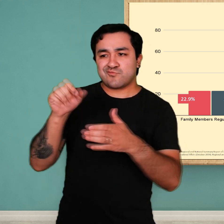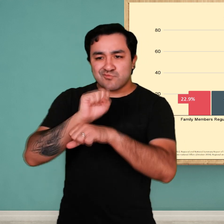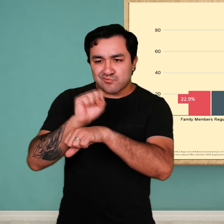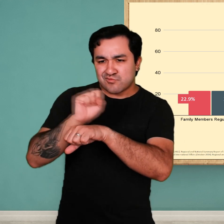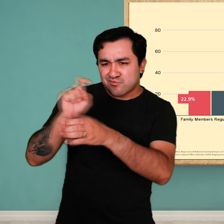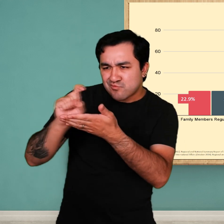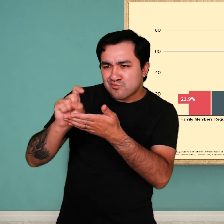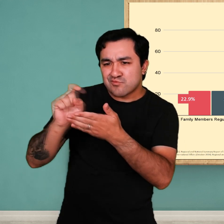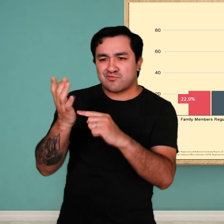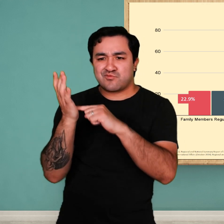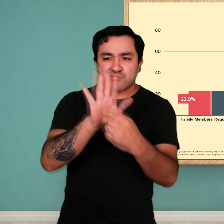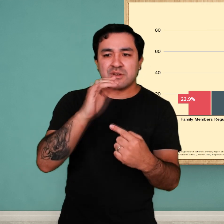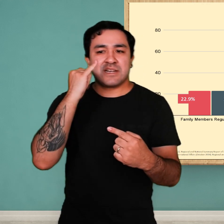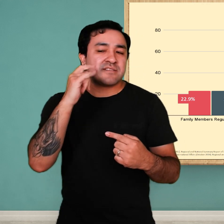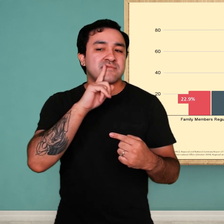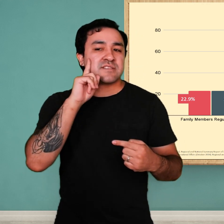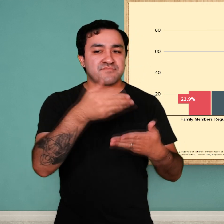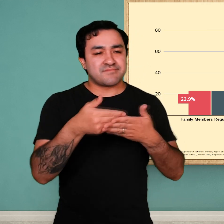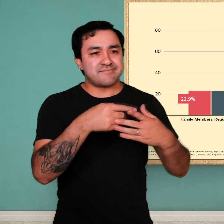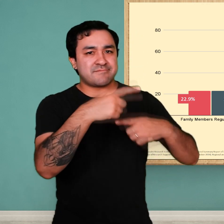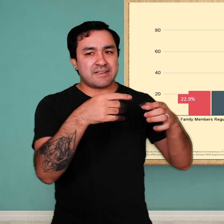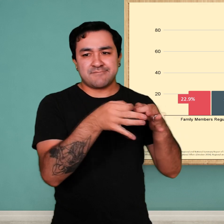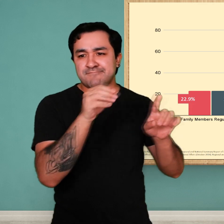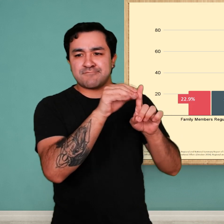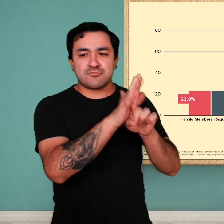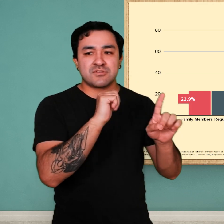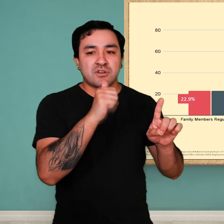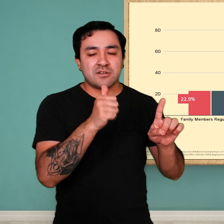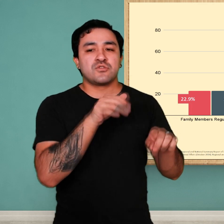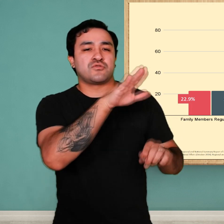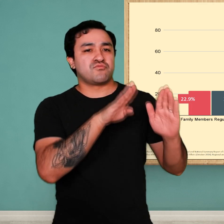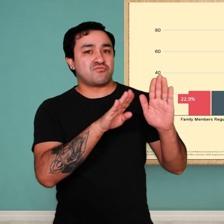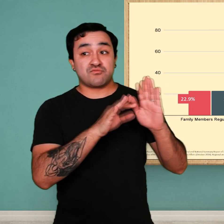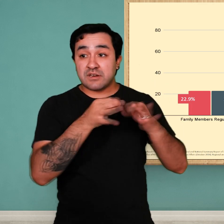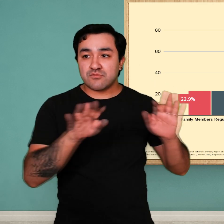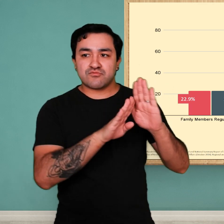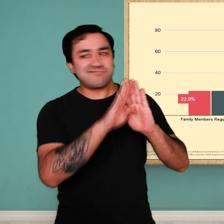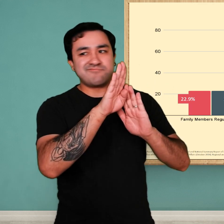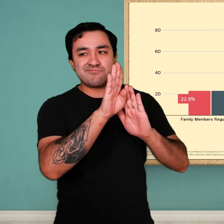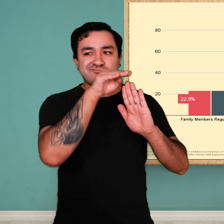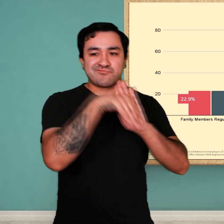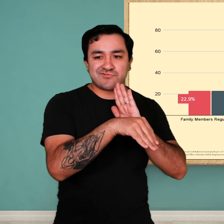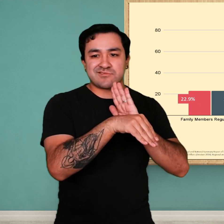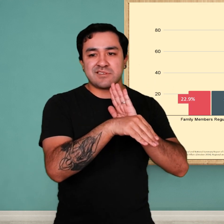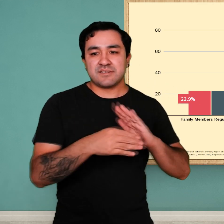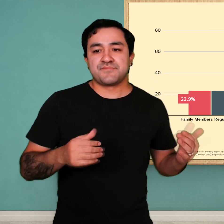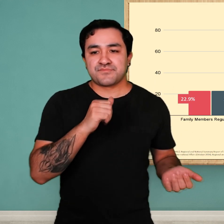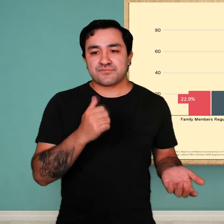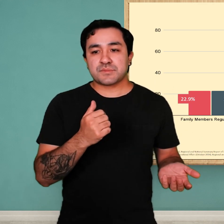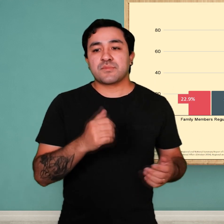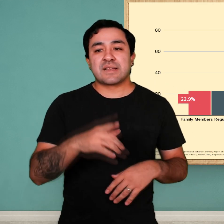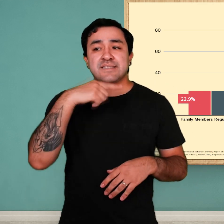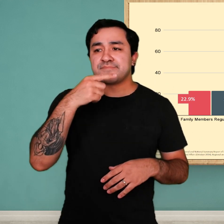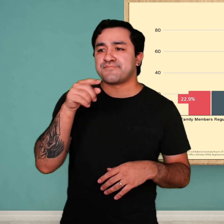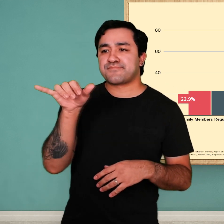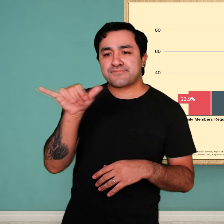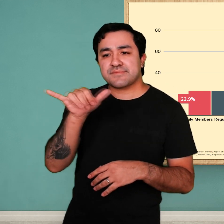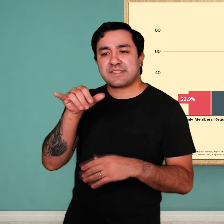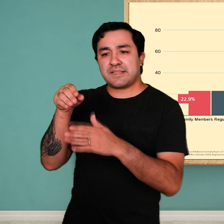their families; only 22.9% did. So let’s think about what this might mean for these students. Dr.